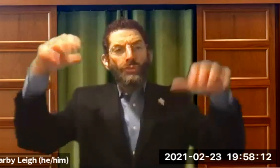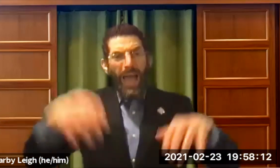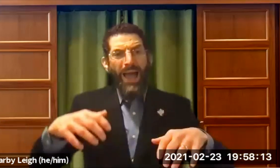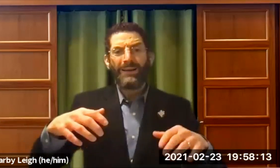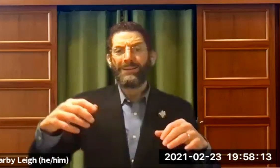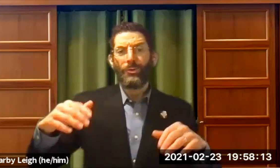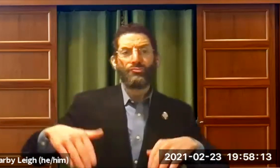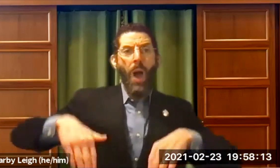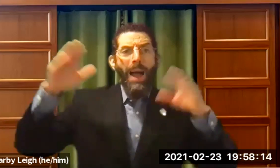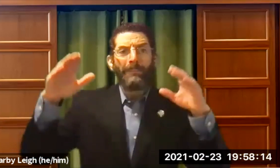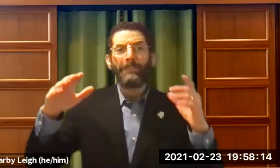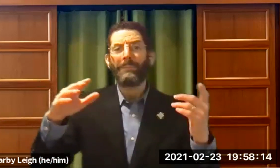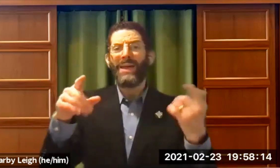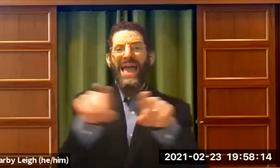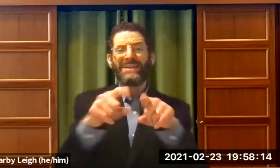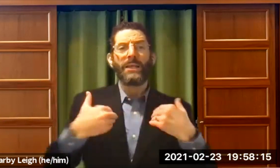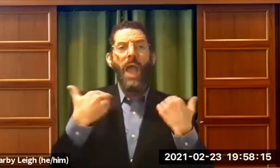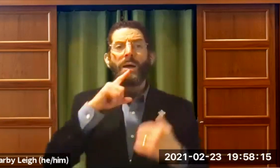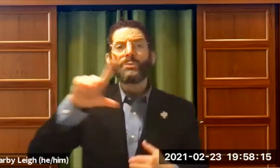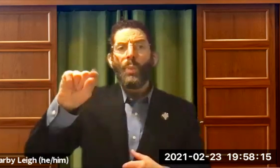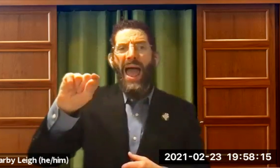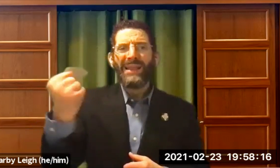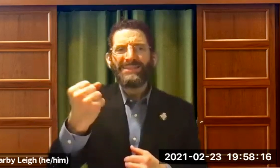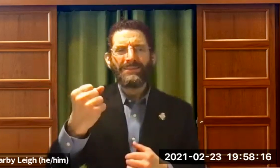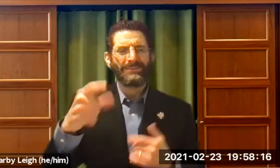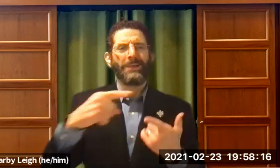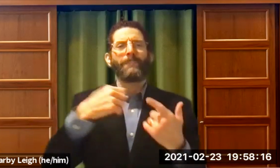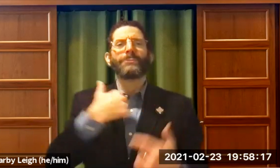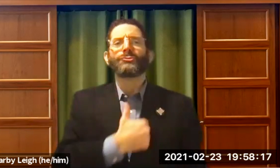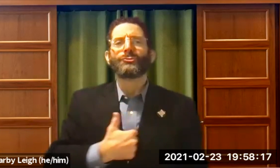. I was shocked growing up as a young, in my